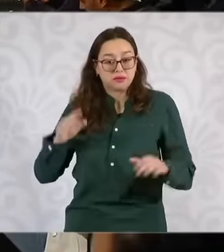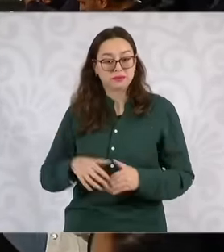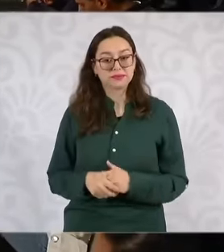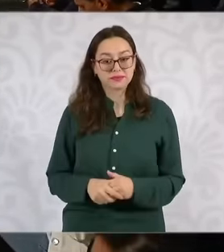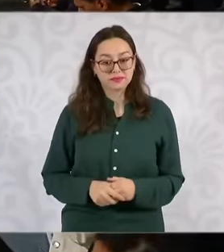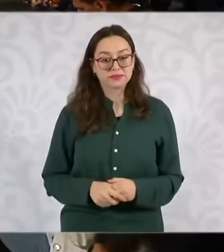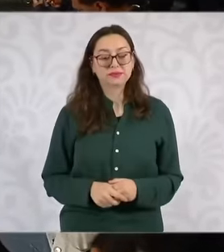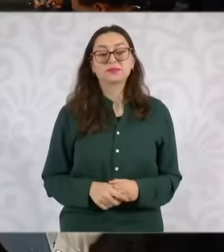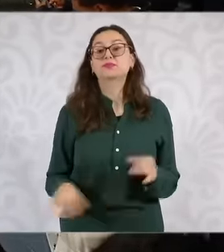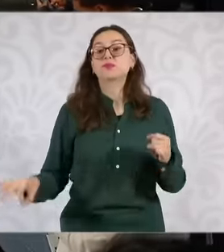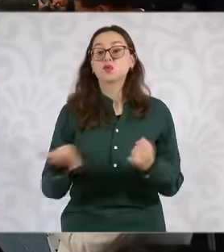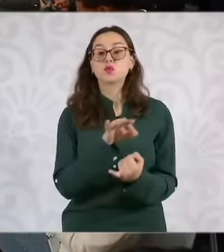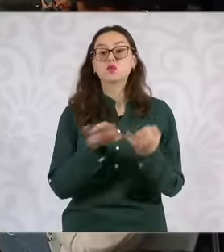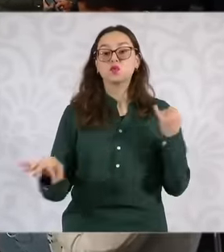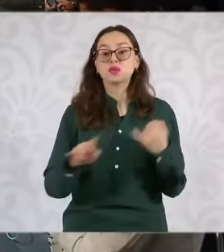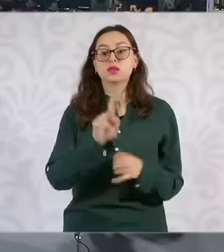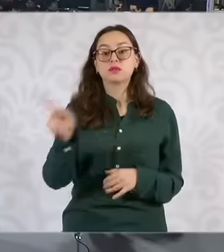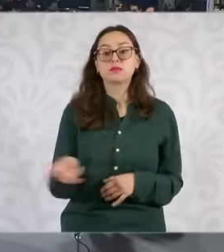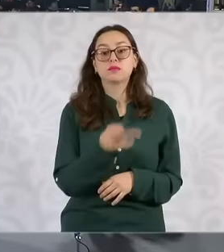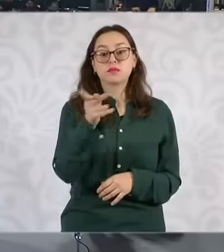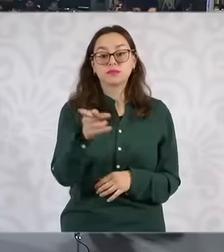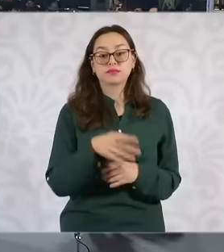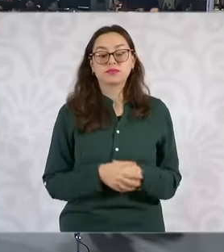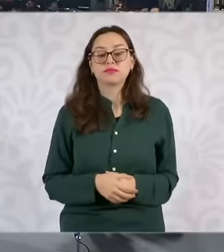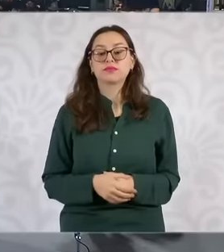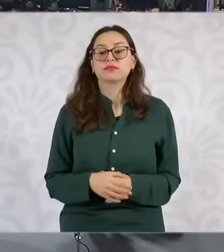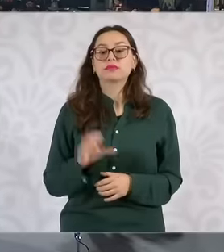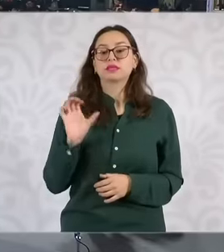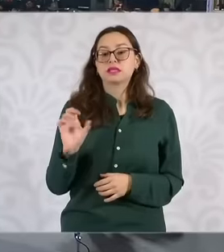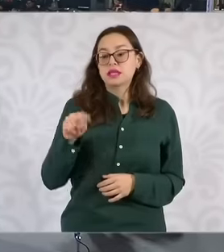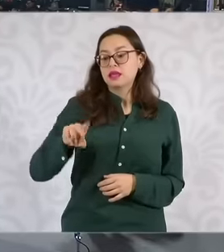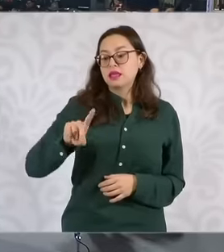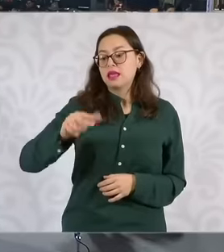within the framework of the renewal of the presidency of the National Human Rights Commission today